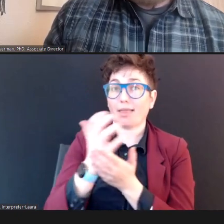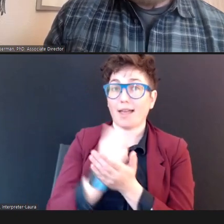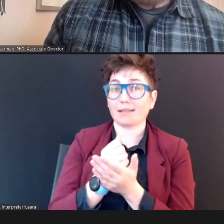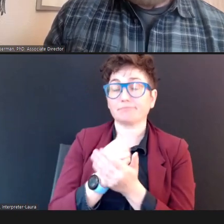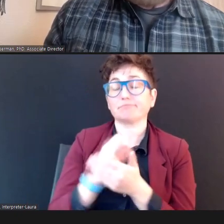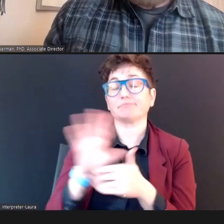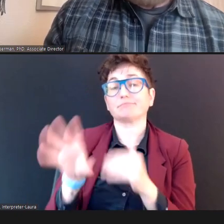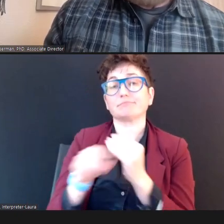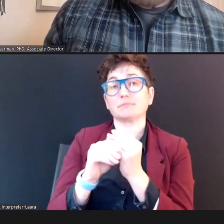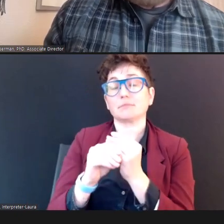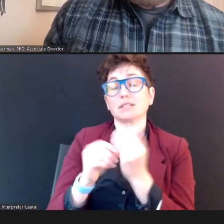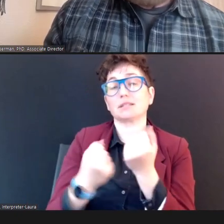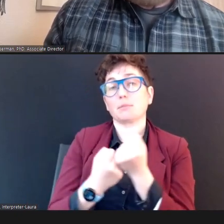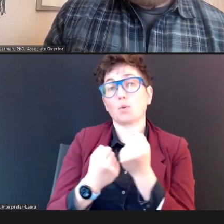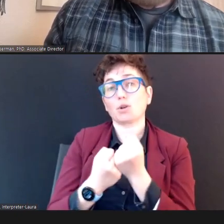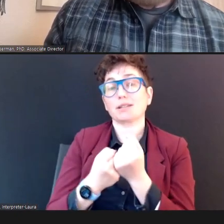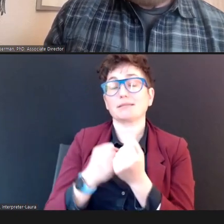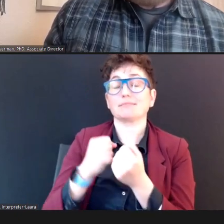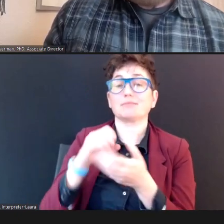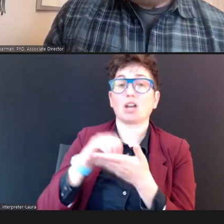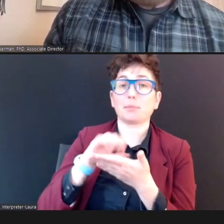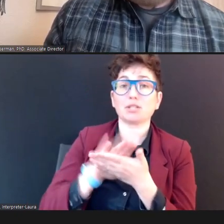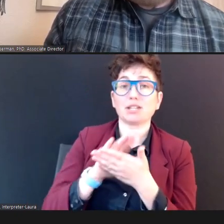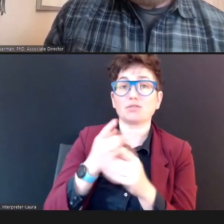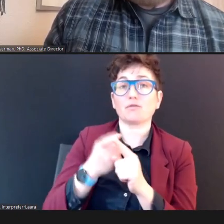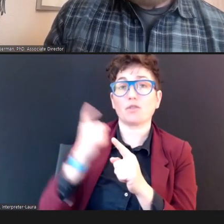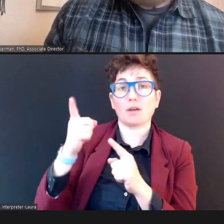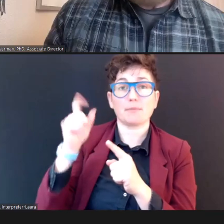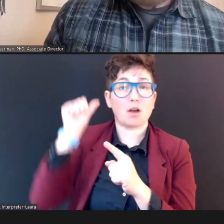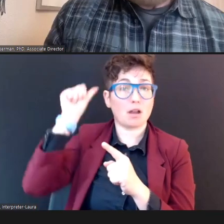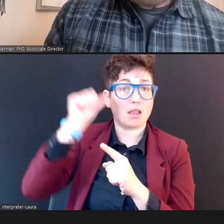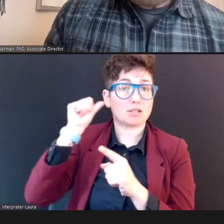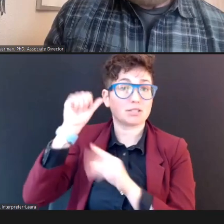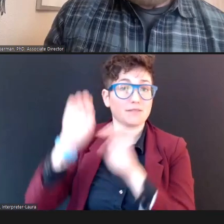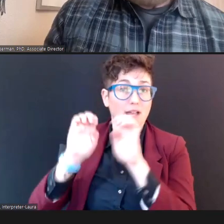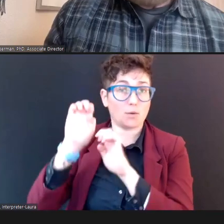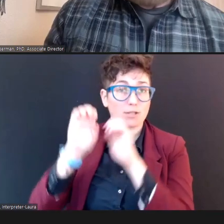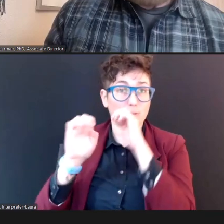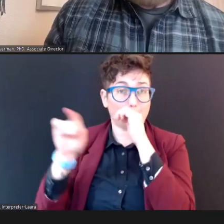from the audiological evaluation, especially, if a permanent hearing loss is identified. Dr.